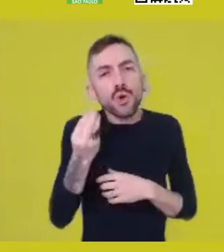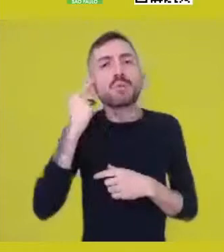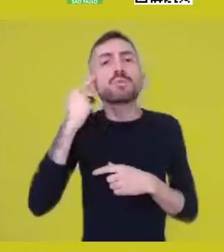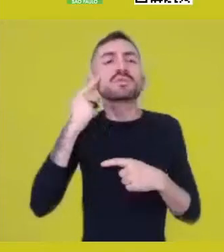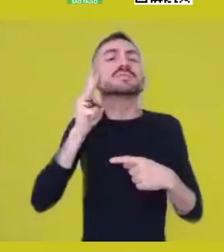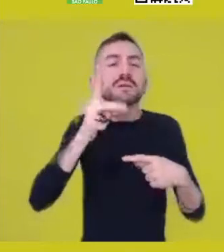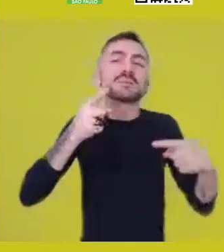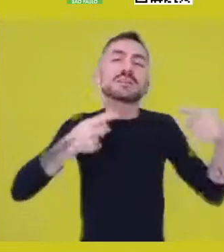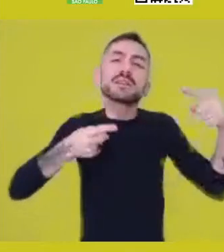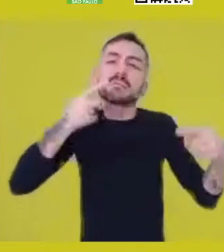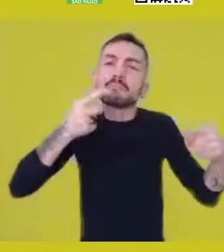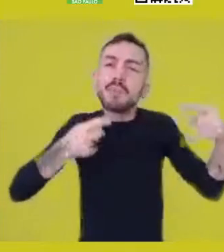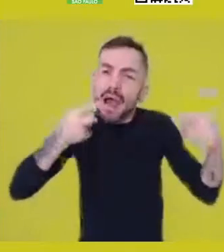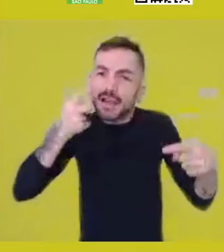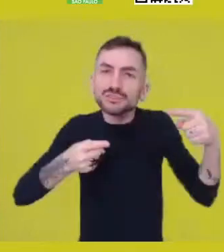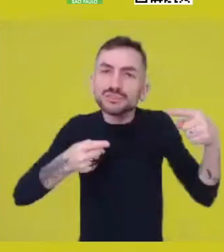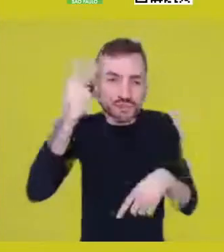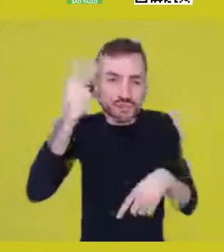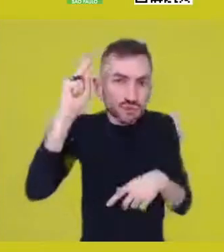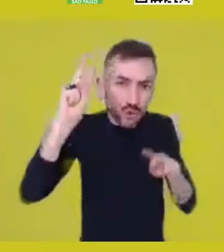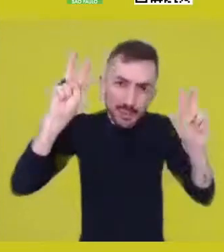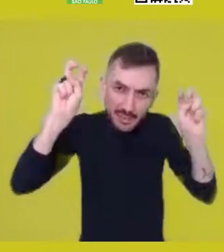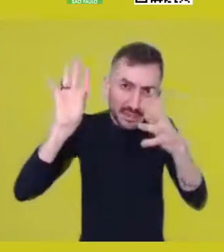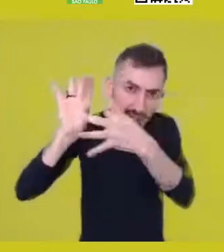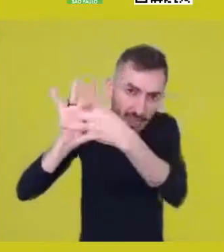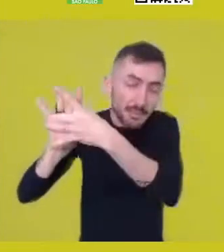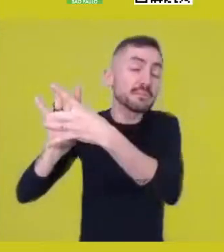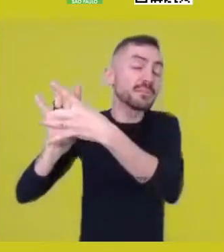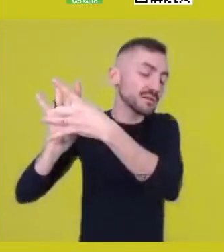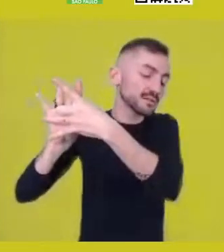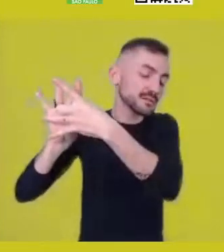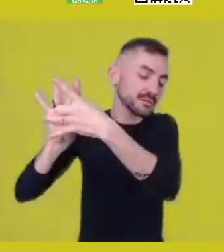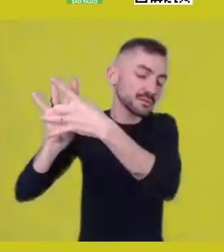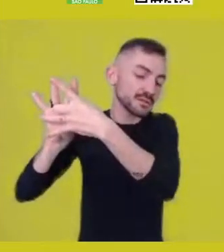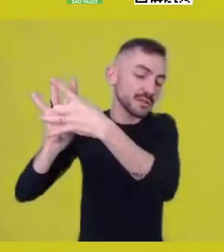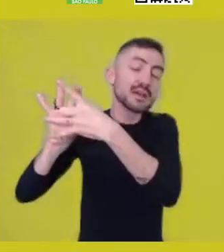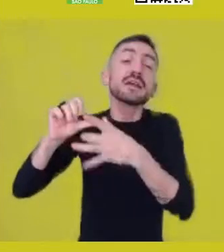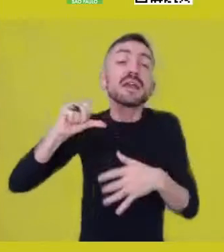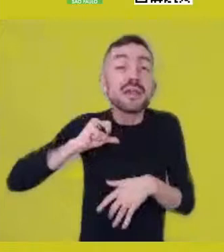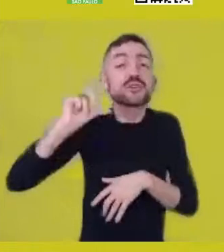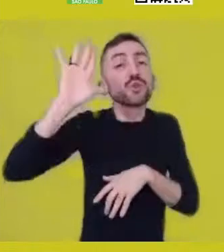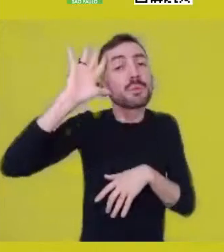I was, in fact, thinking about a set of possibilities